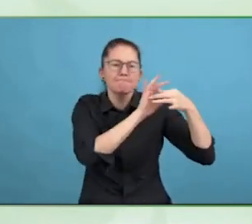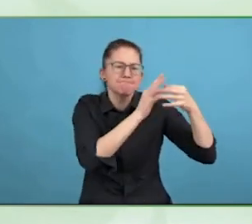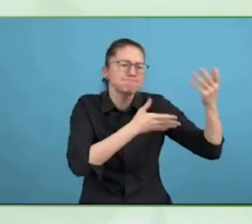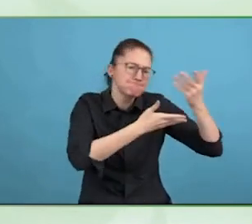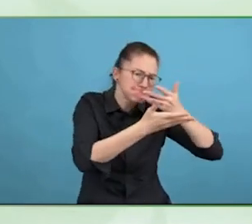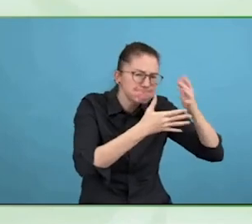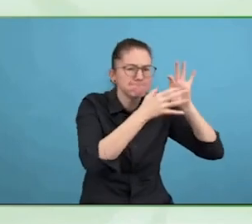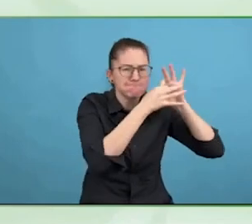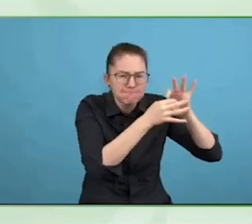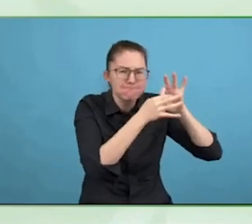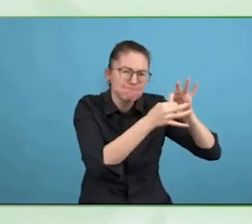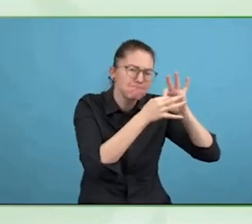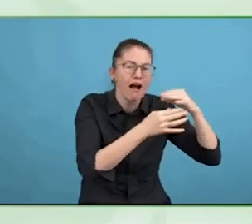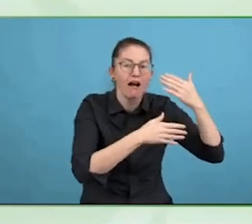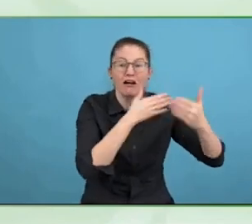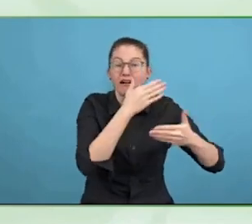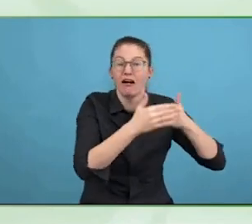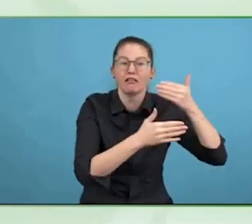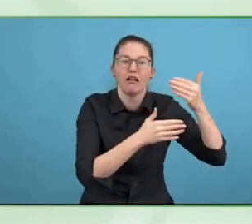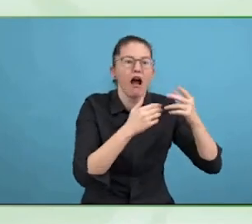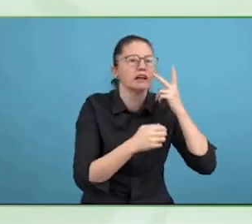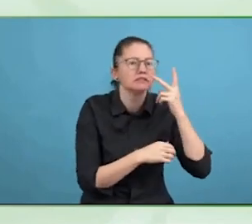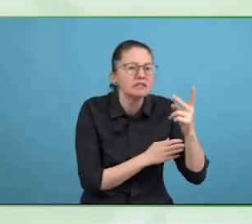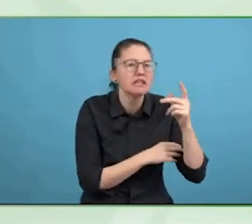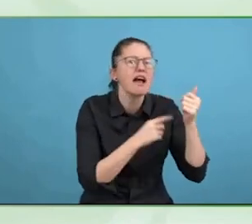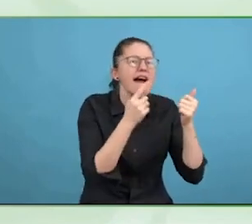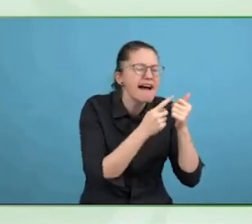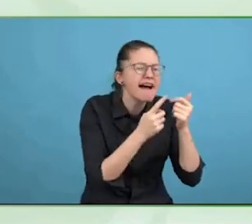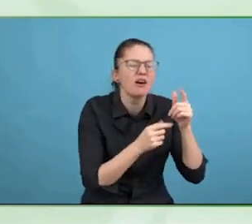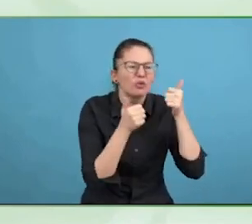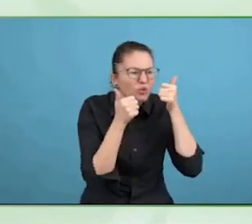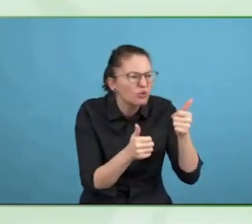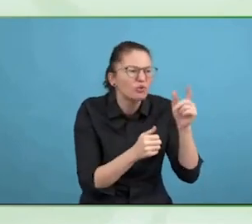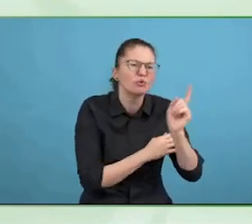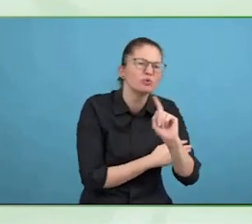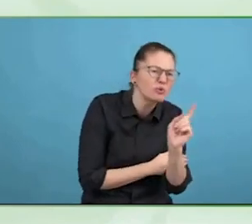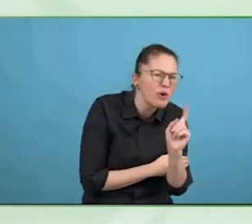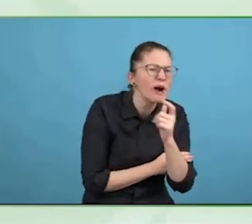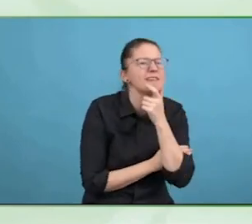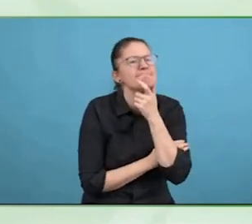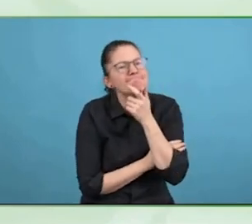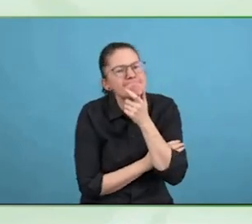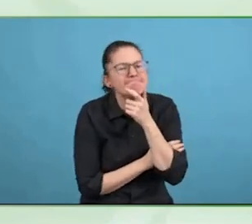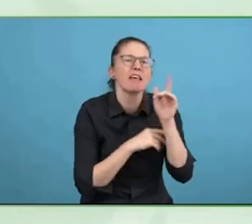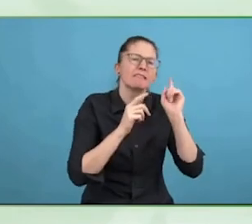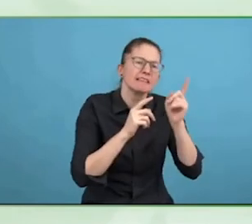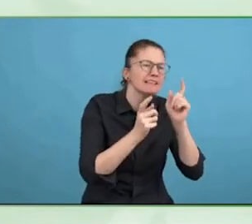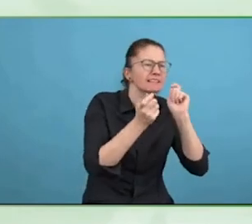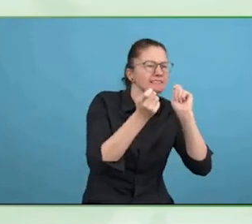current media. Our view was that this was the beginning of the streaming explosion.